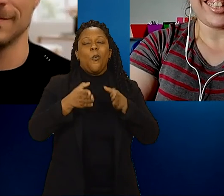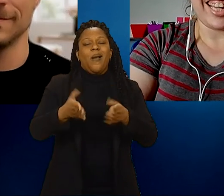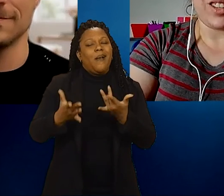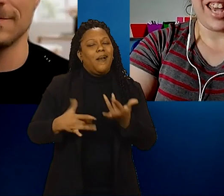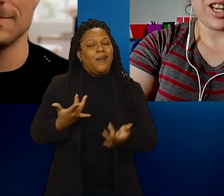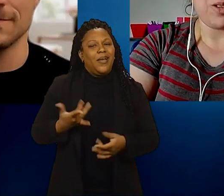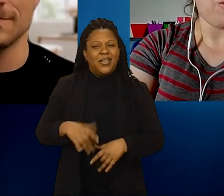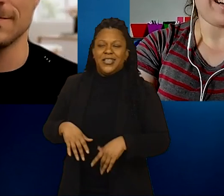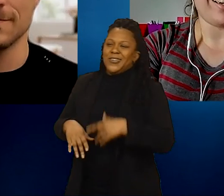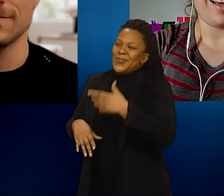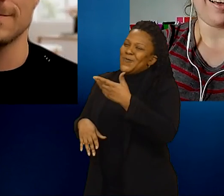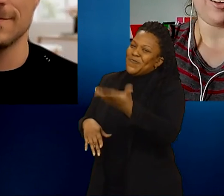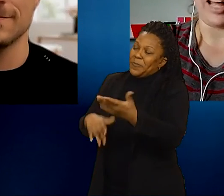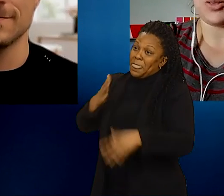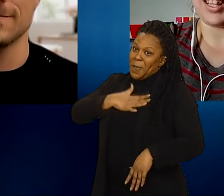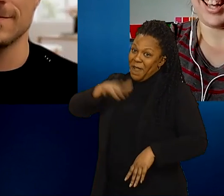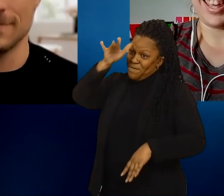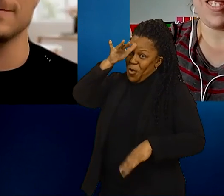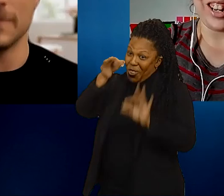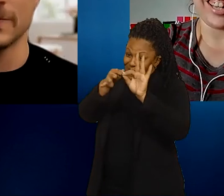"You catch more flies with honey than vinegar."